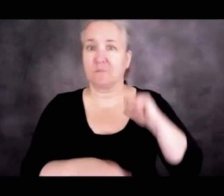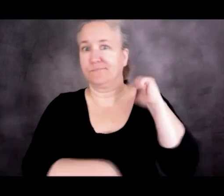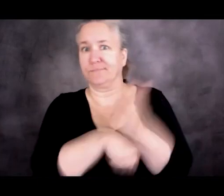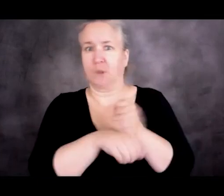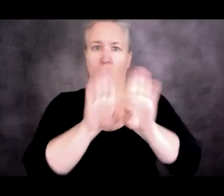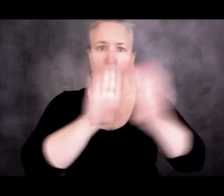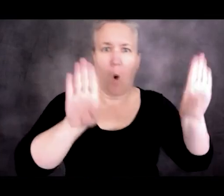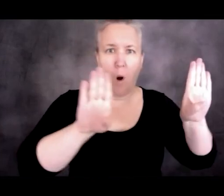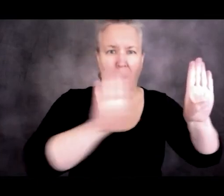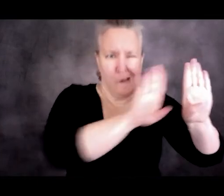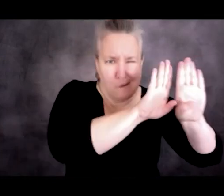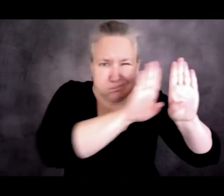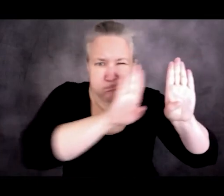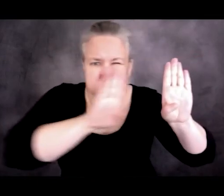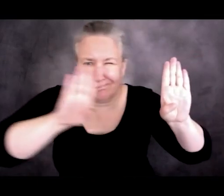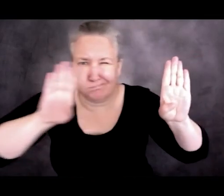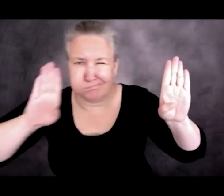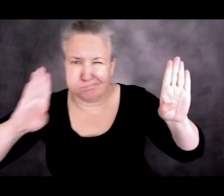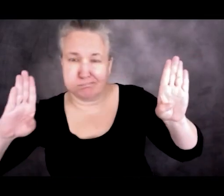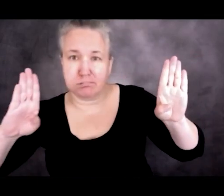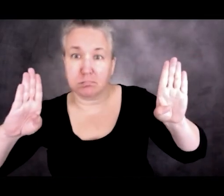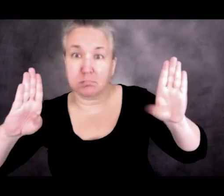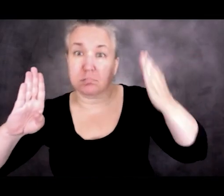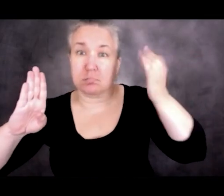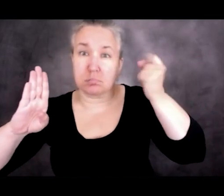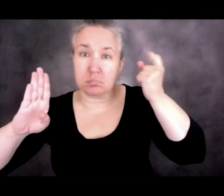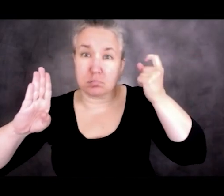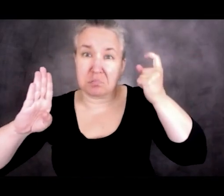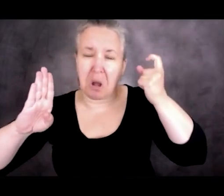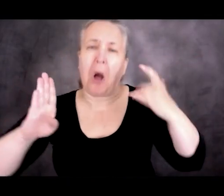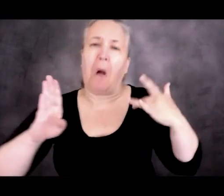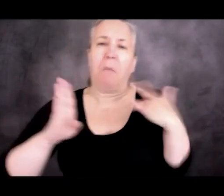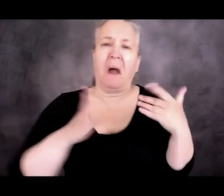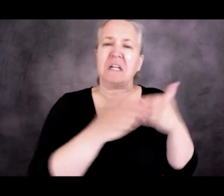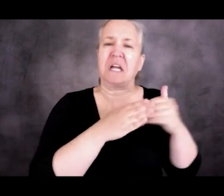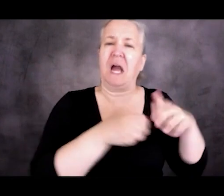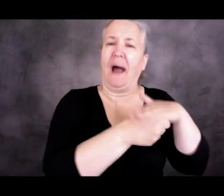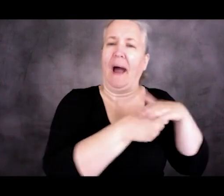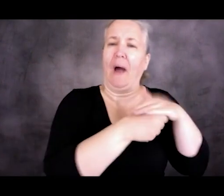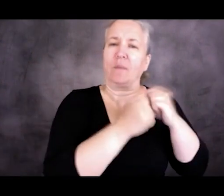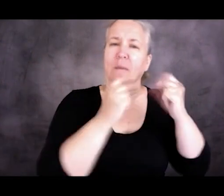the border walls tend to be built along populated areas and essentially push migrants out